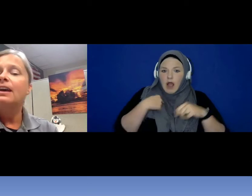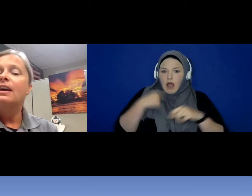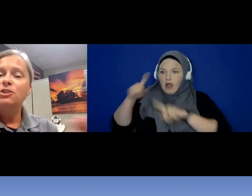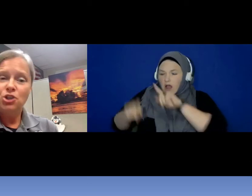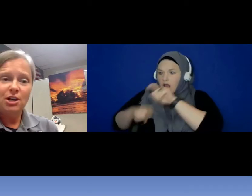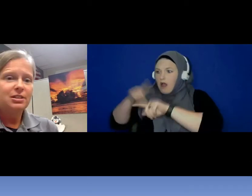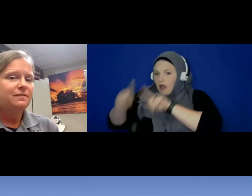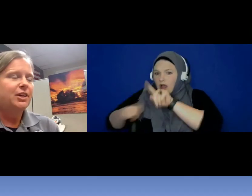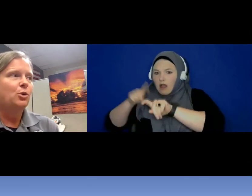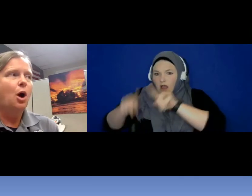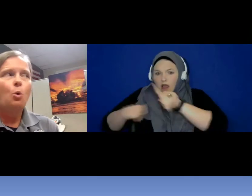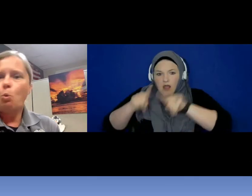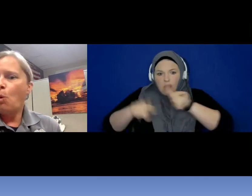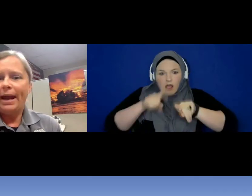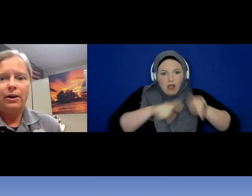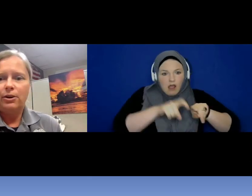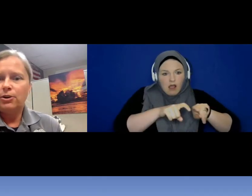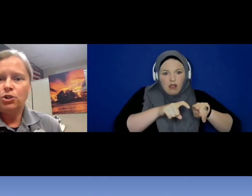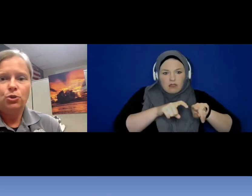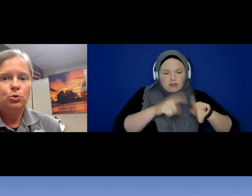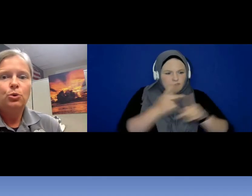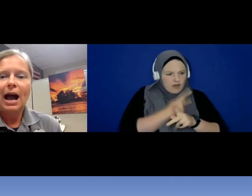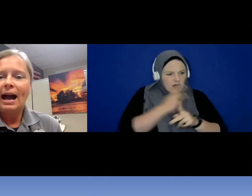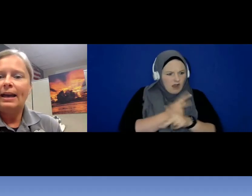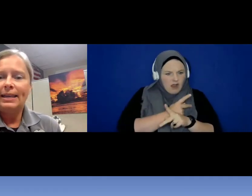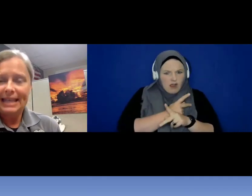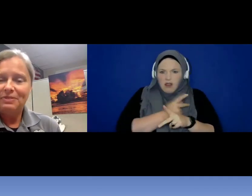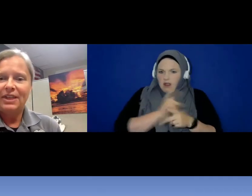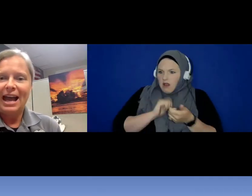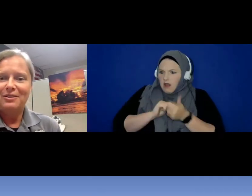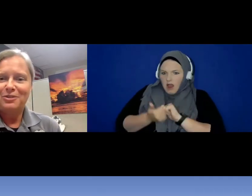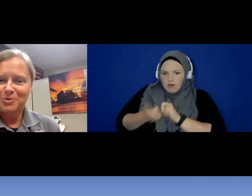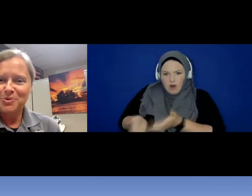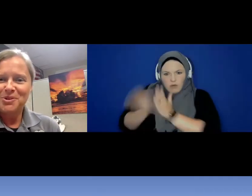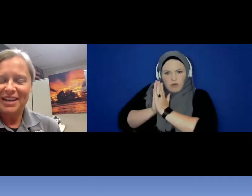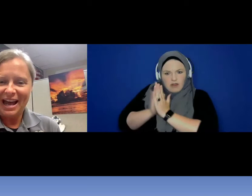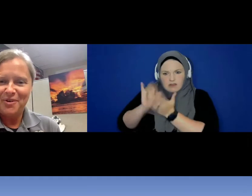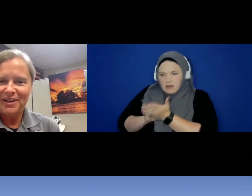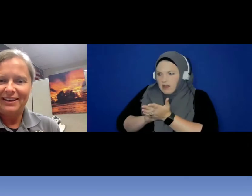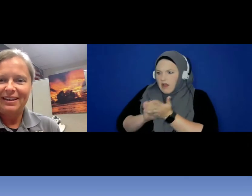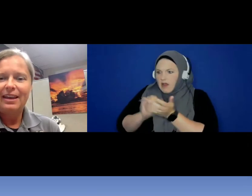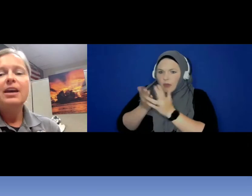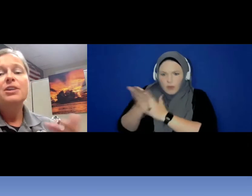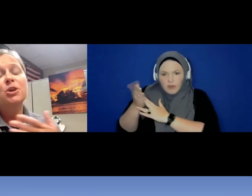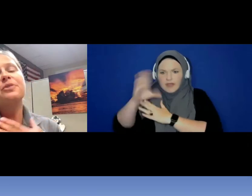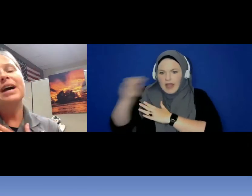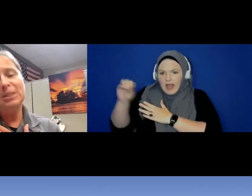just to figure out where do I get that through the county. So, that's